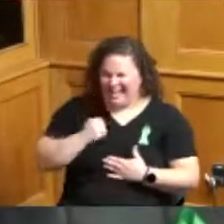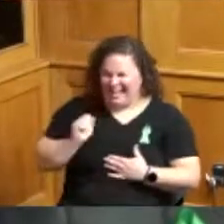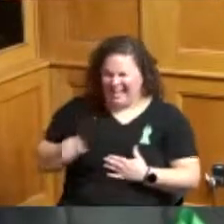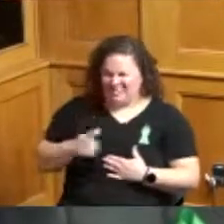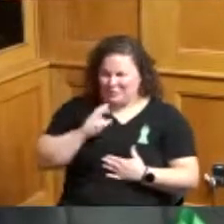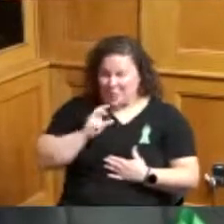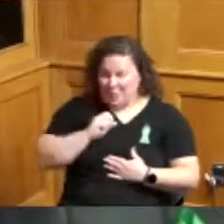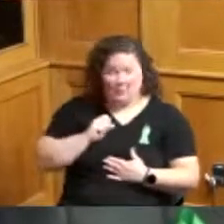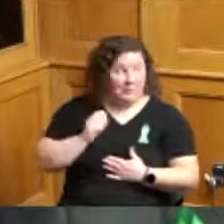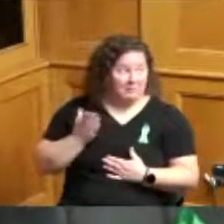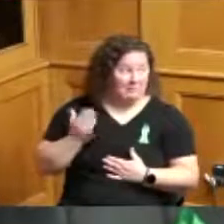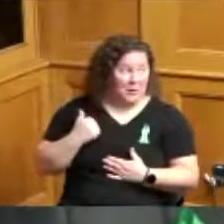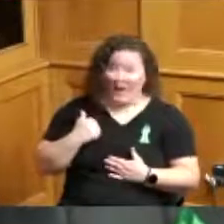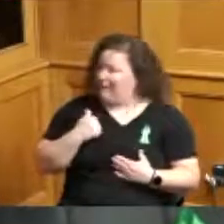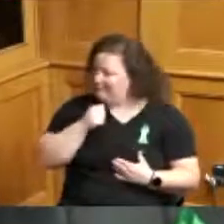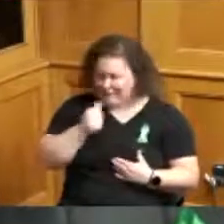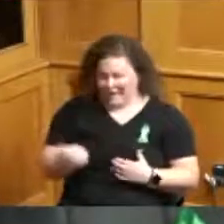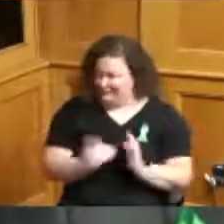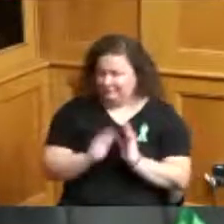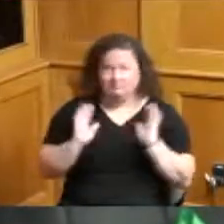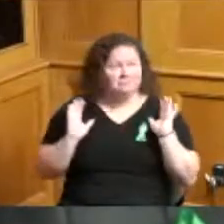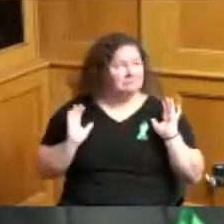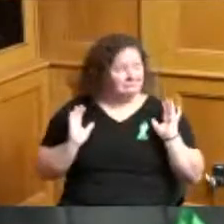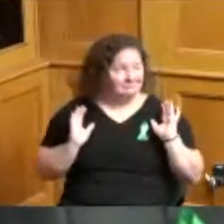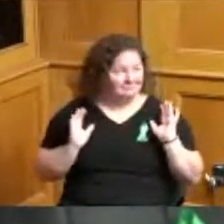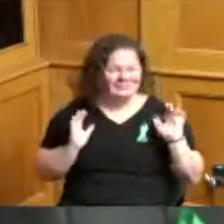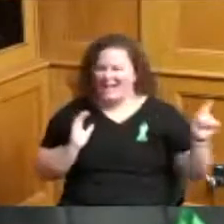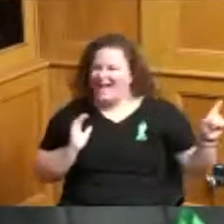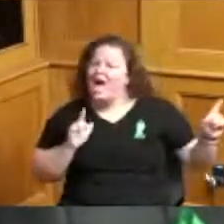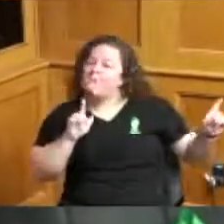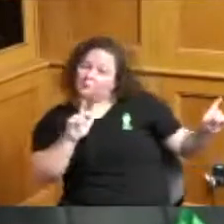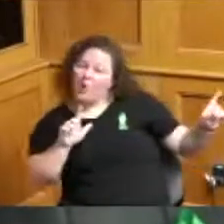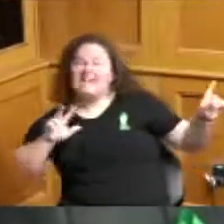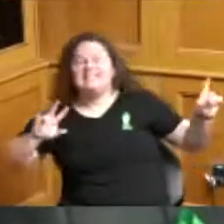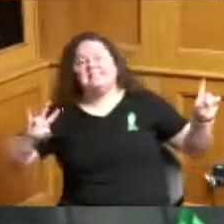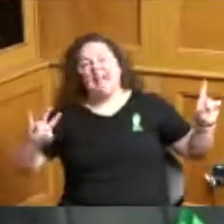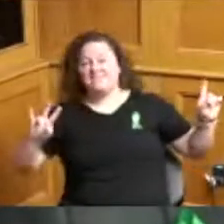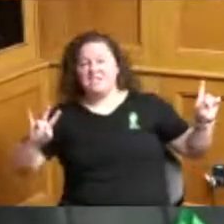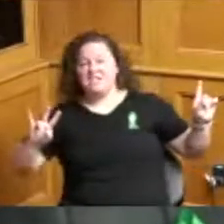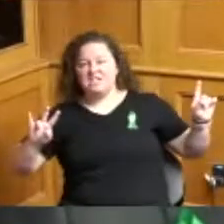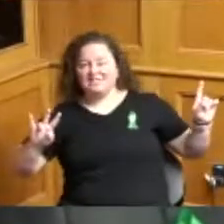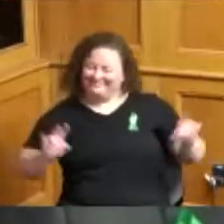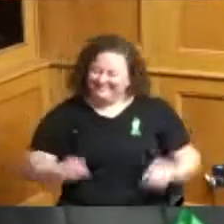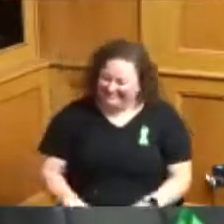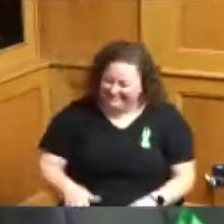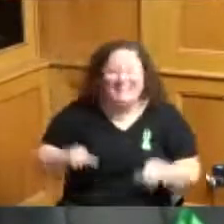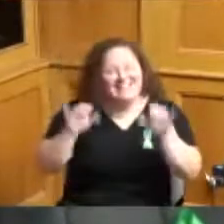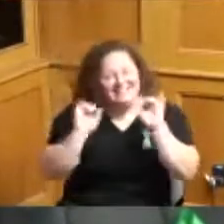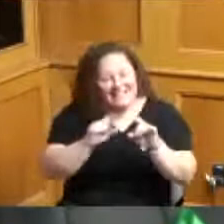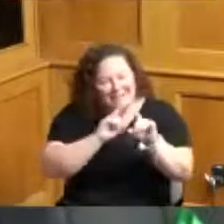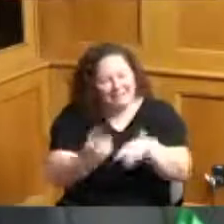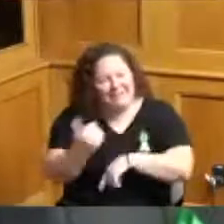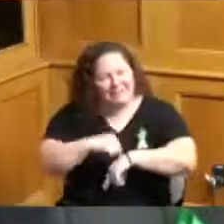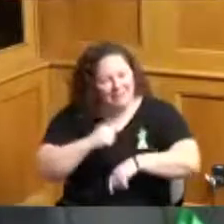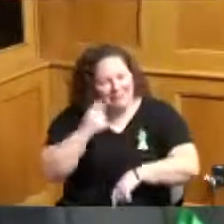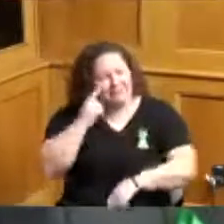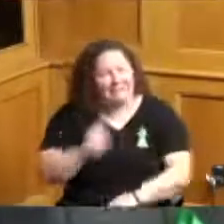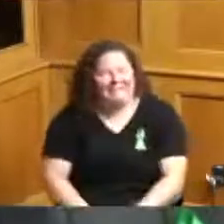and I'm not going to do that again 27 27 all right same answer as last time but happy birthday I hope